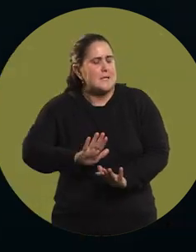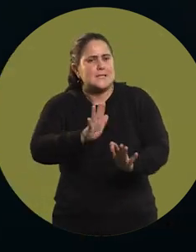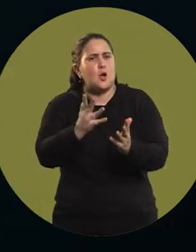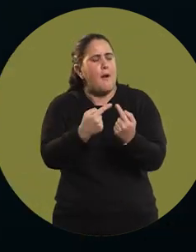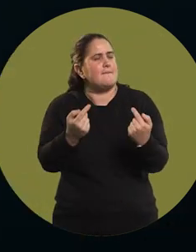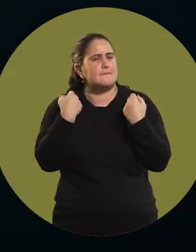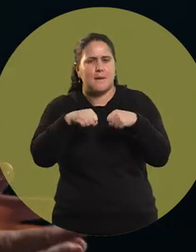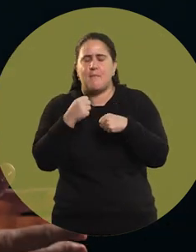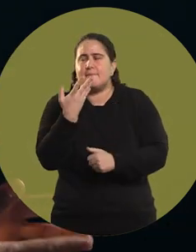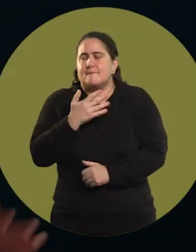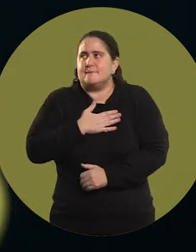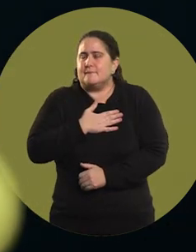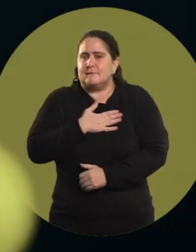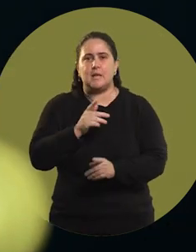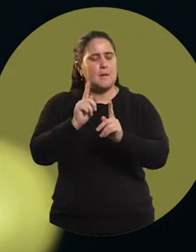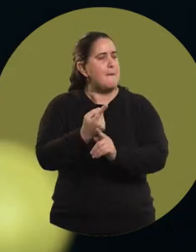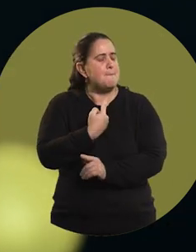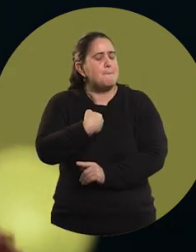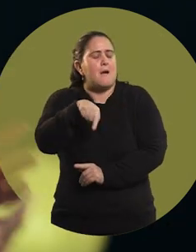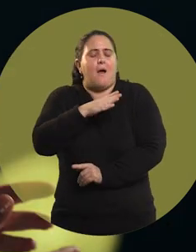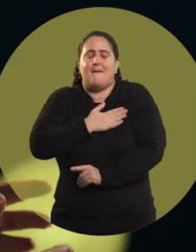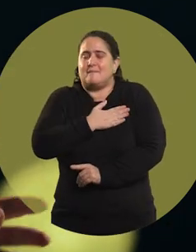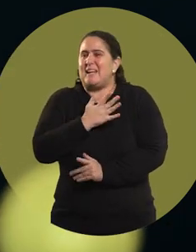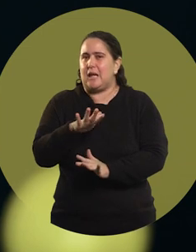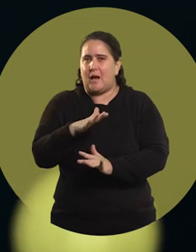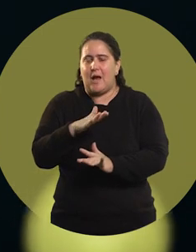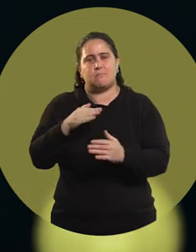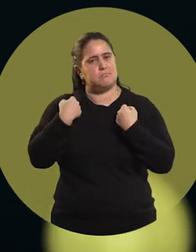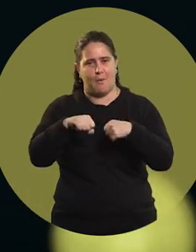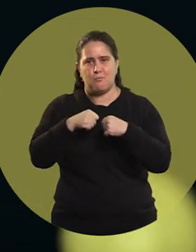I am very passionate about sports and my first love was athletics